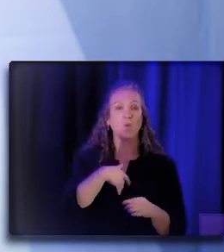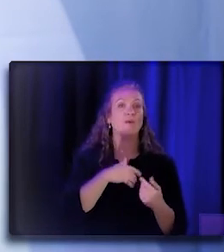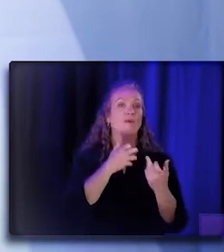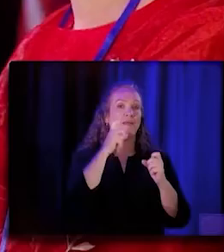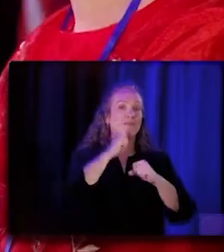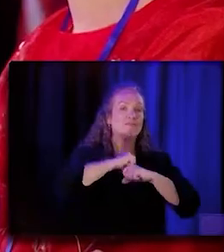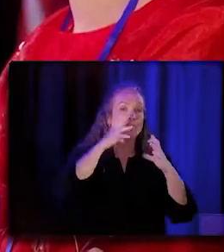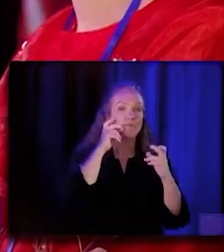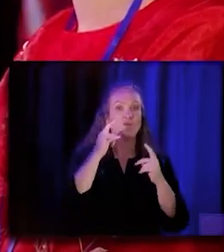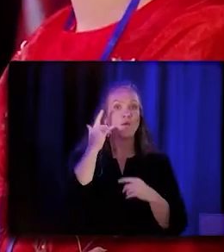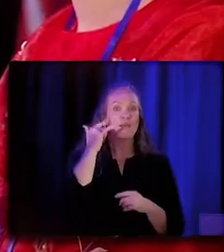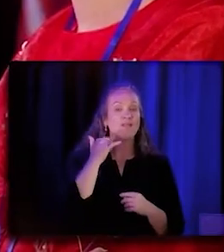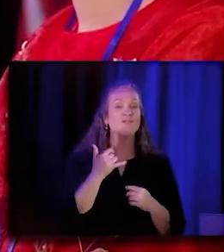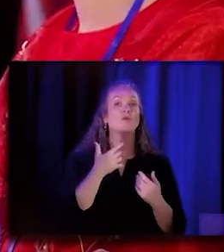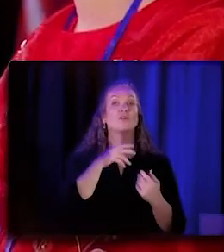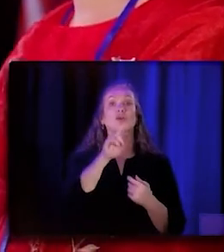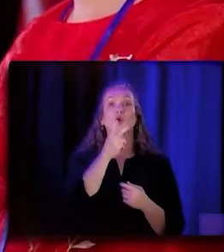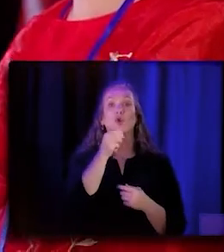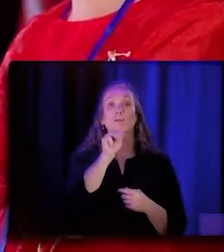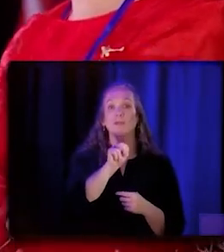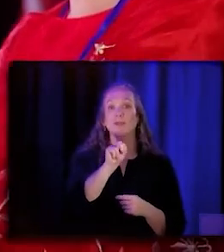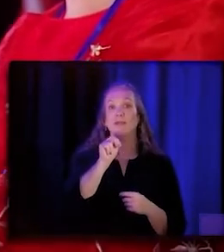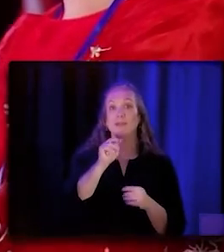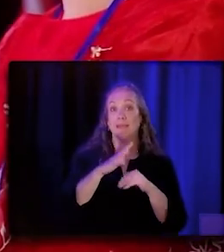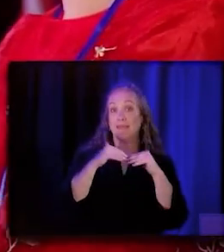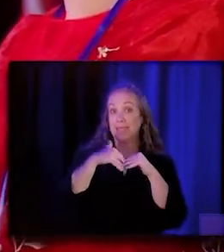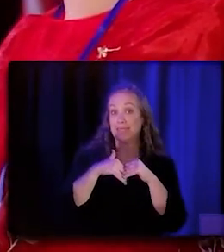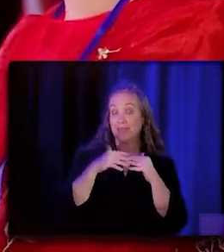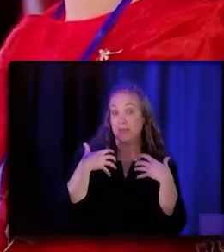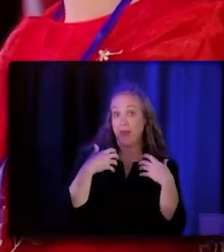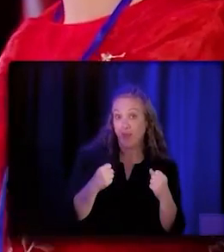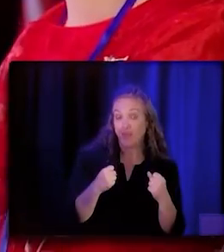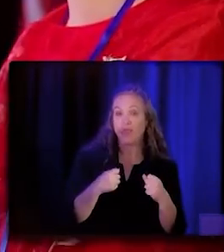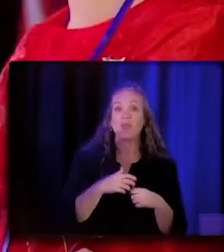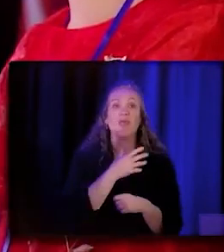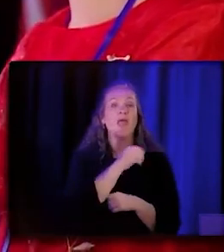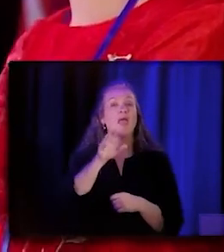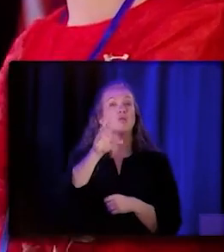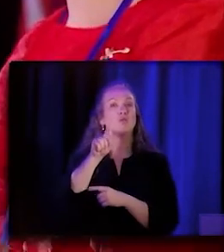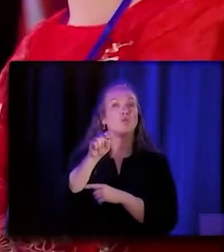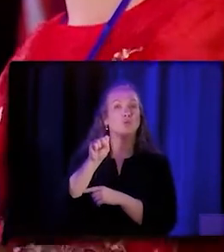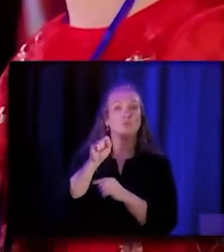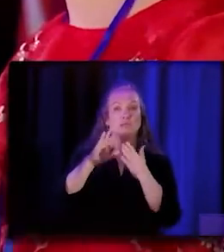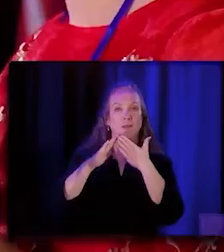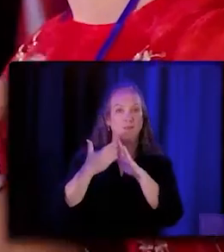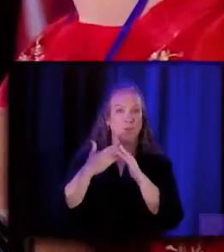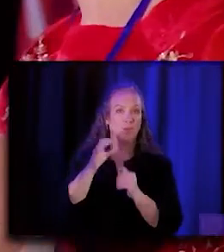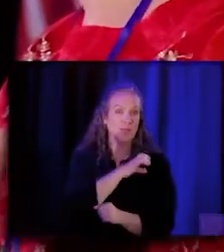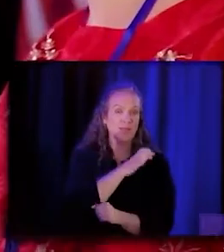California Consortium for Urban Indian Health and Roots Community Clinic. So, you know, a bunch of us along with, you know,